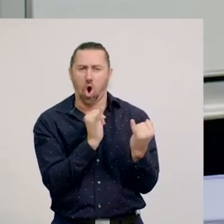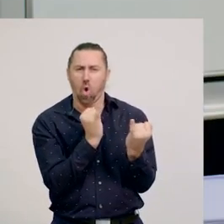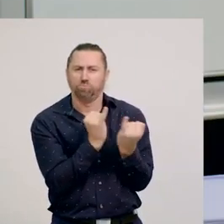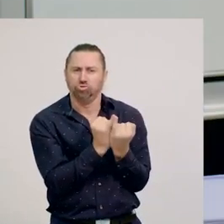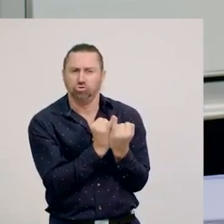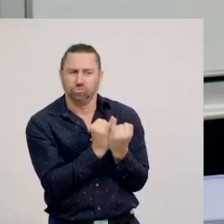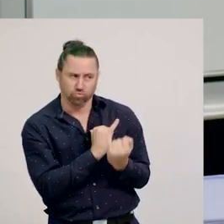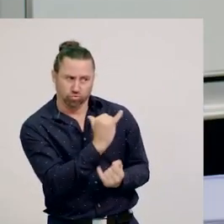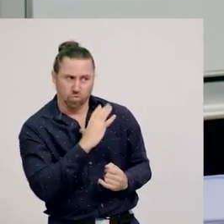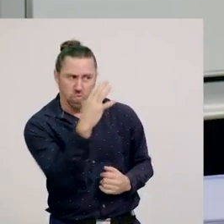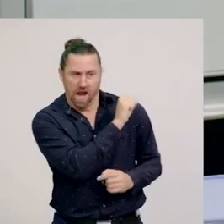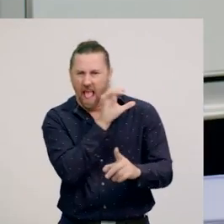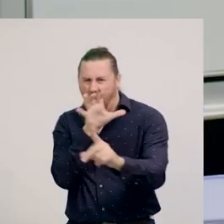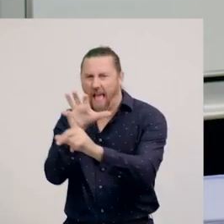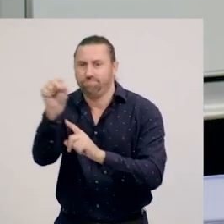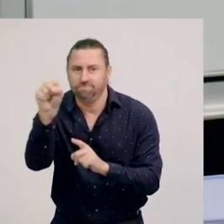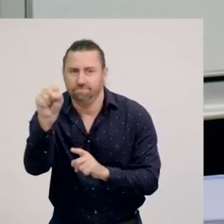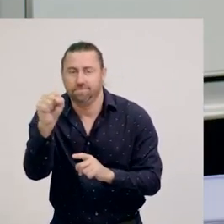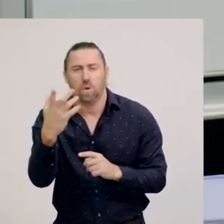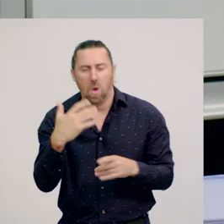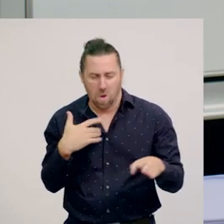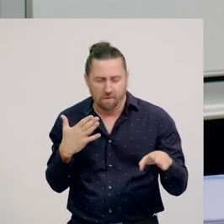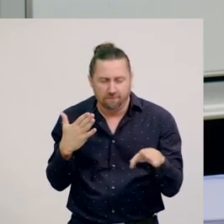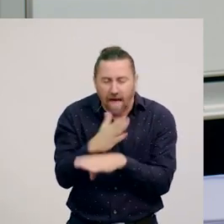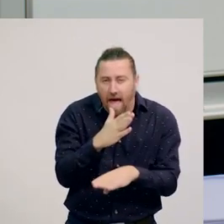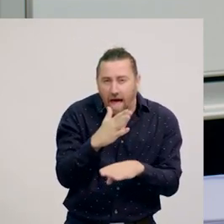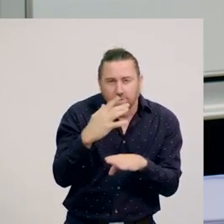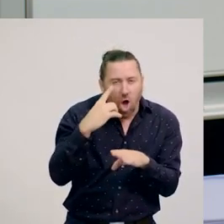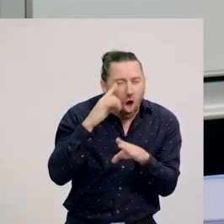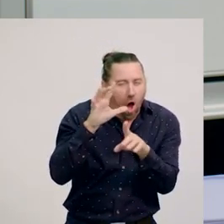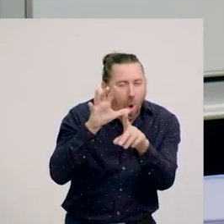Individuals that run faster, have better eyesight and better stalking abilities,